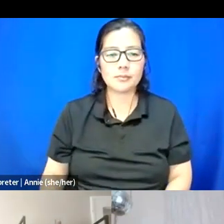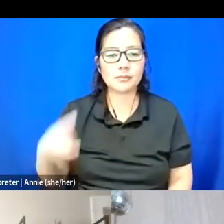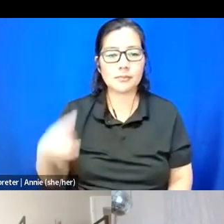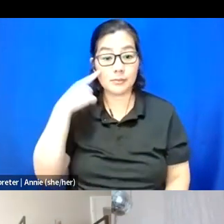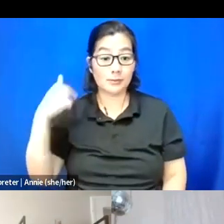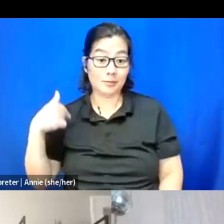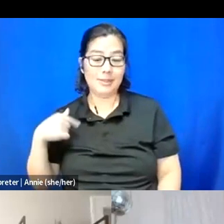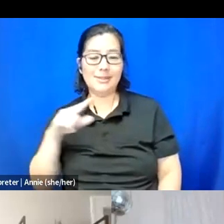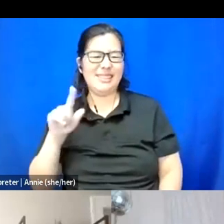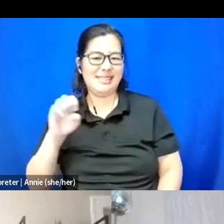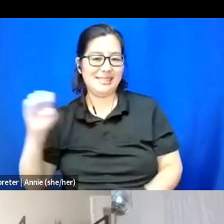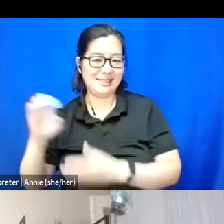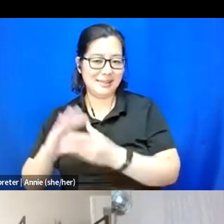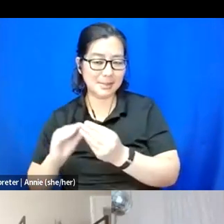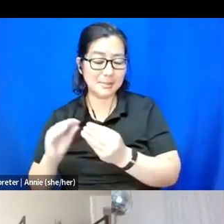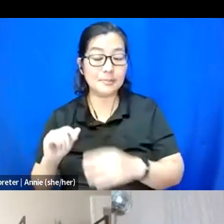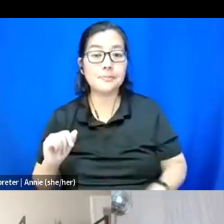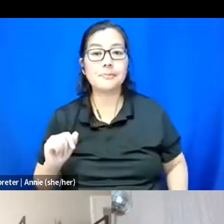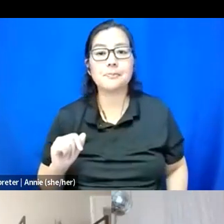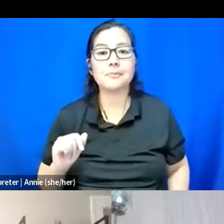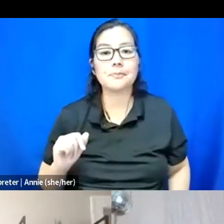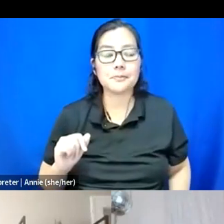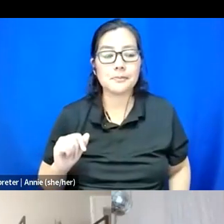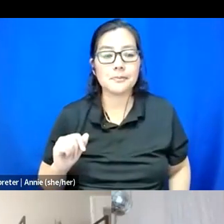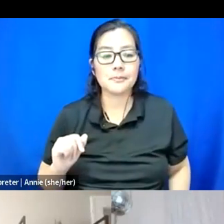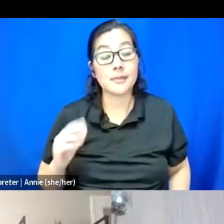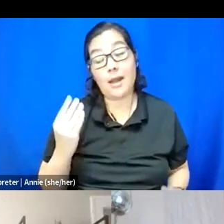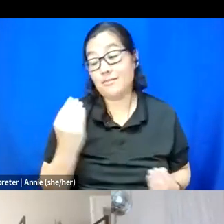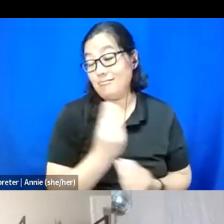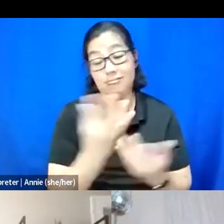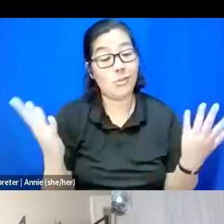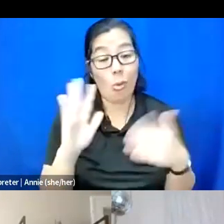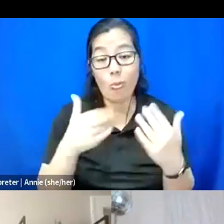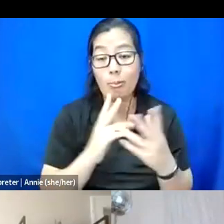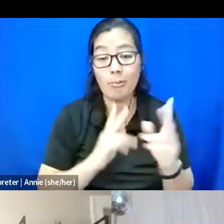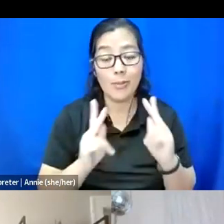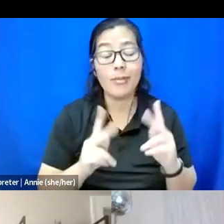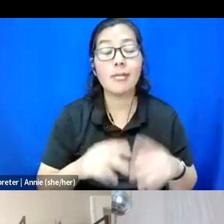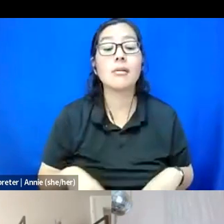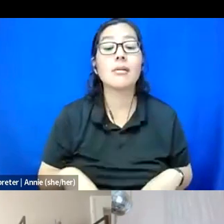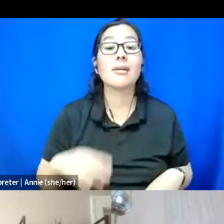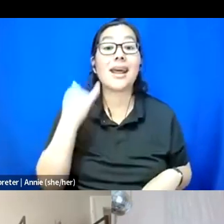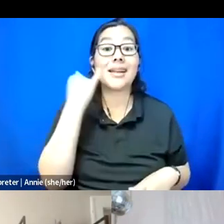For me, I would say, and this is why I tell everybody this, the idea of wasting time is a scam.